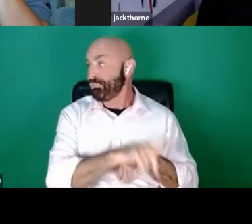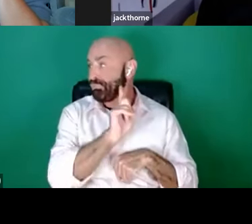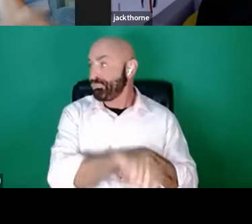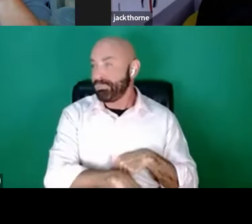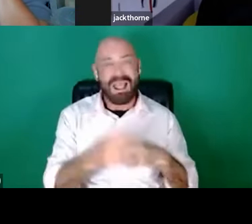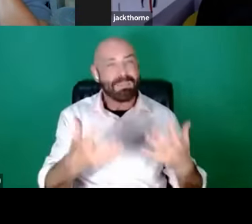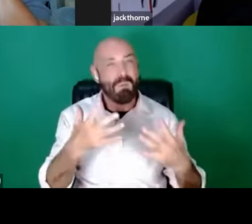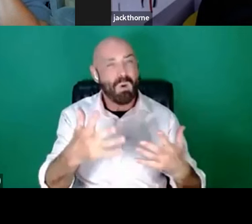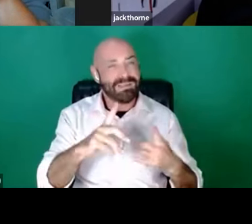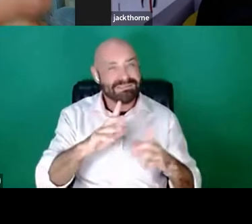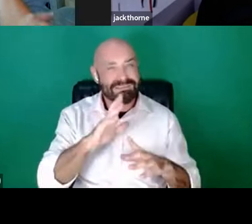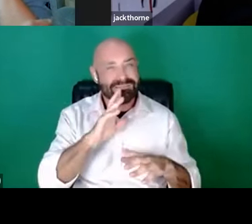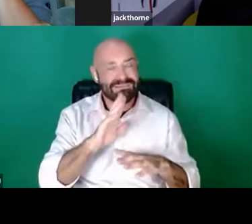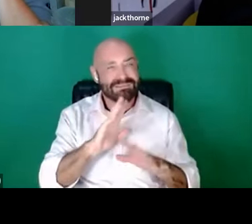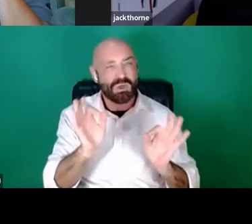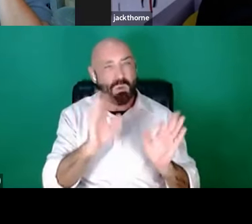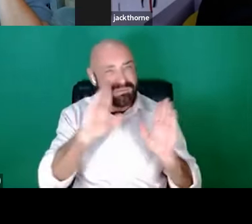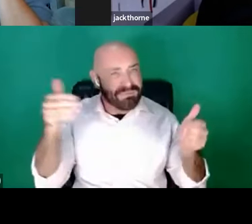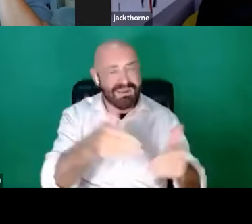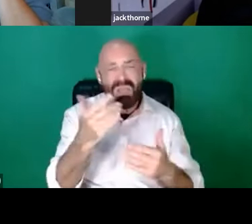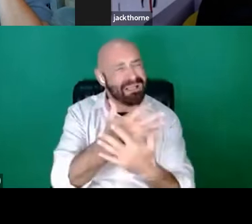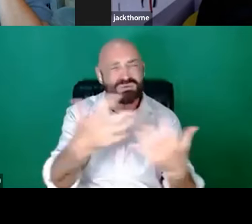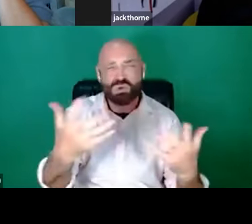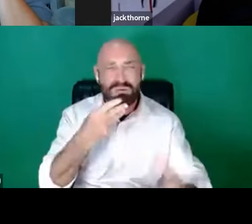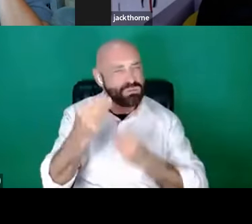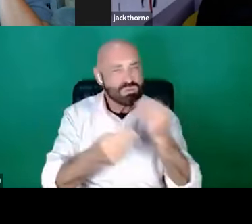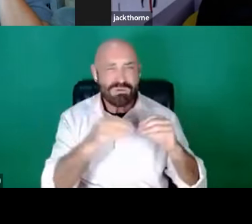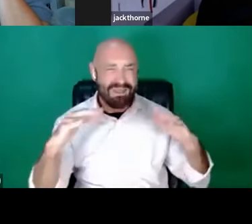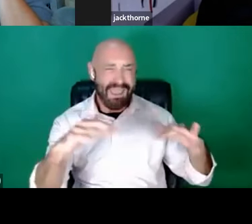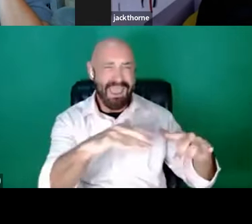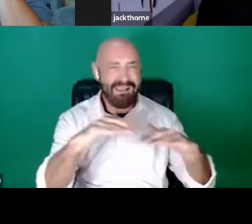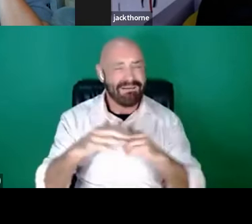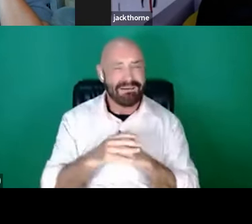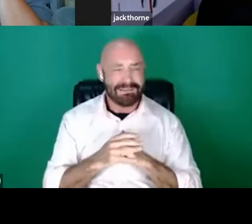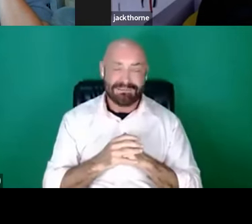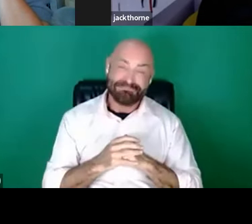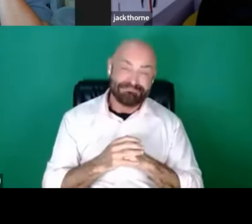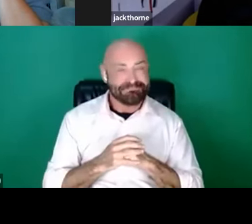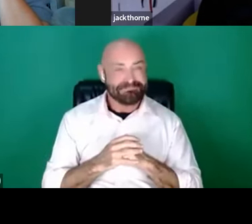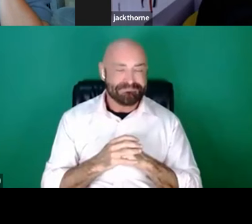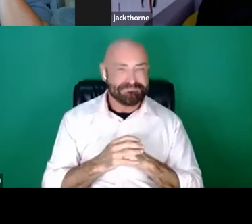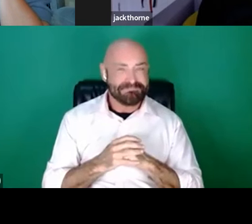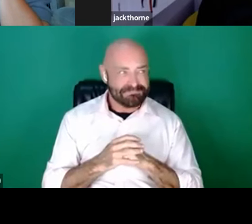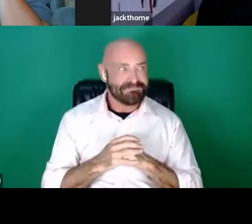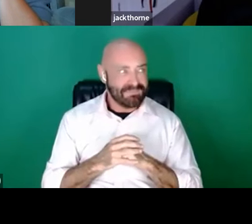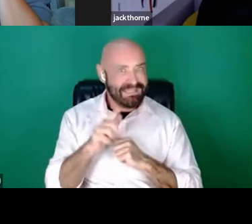There's so many stories out there when you start to think about it.